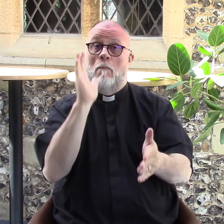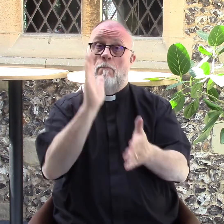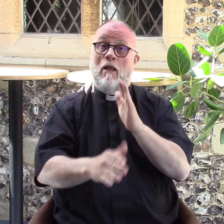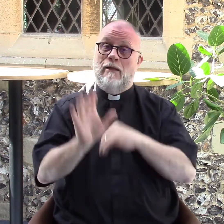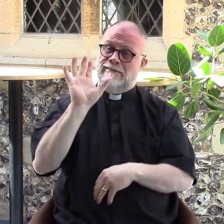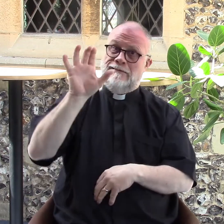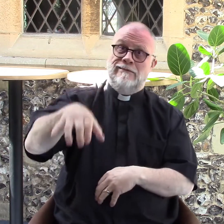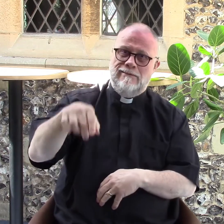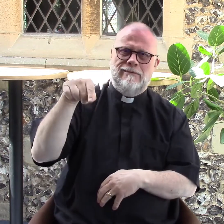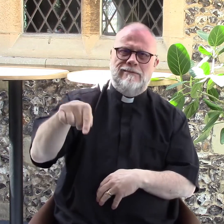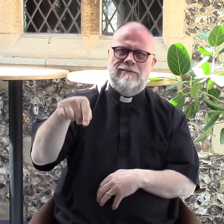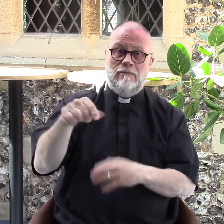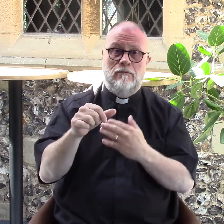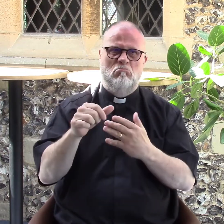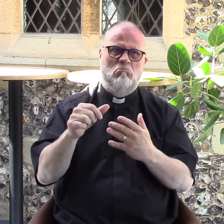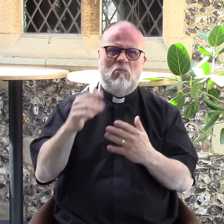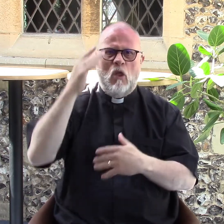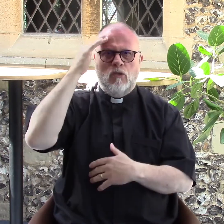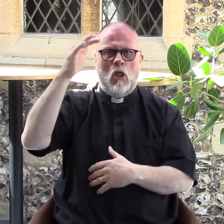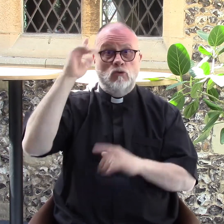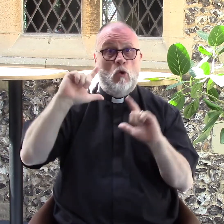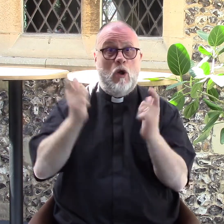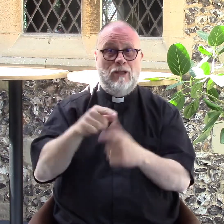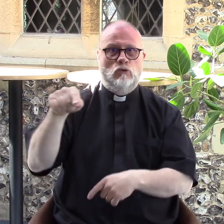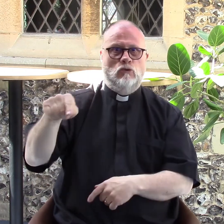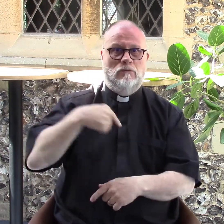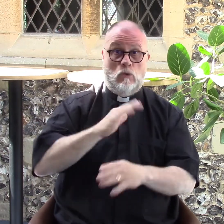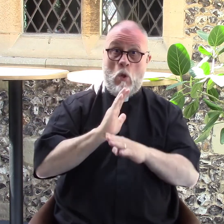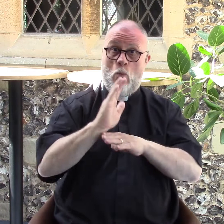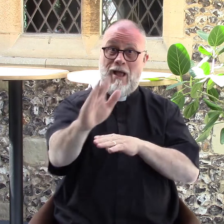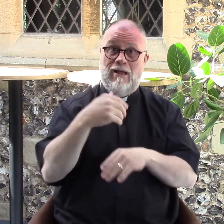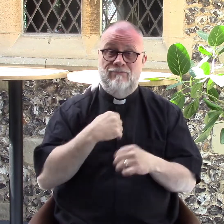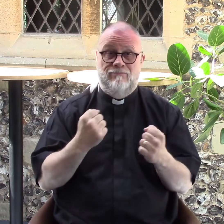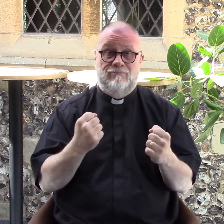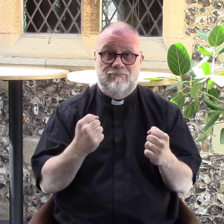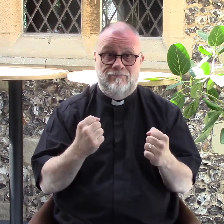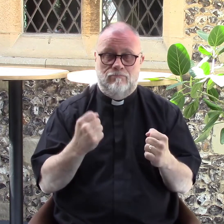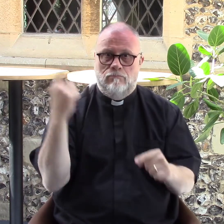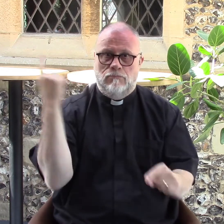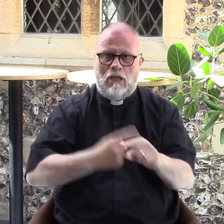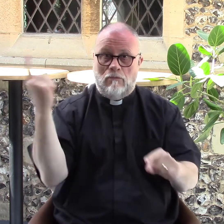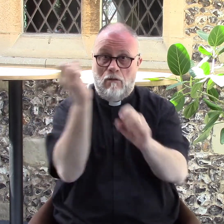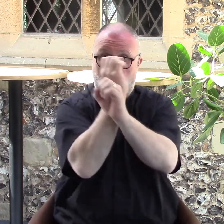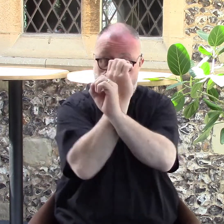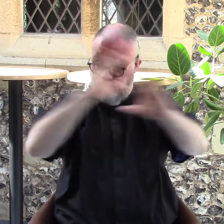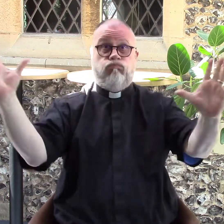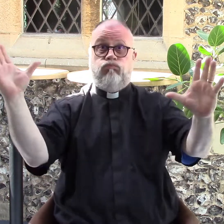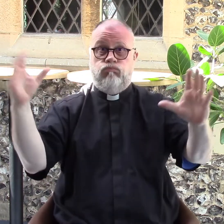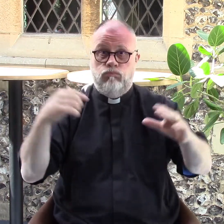past a building. It was a theological college, and as we were driving I had this sudden vision. Whoa,